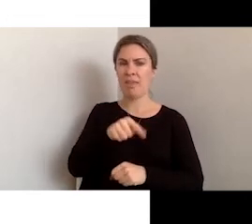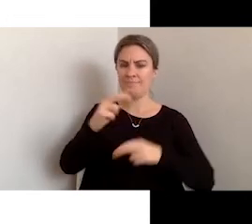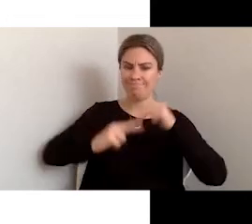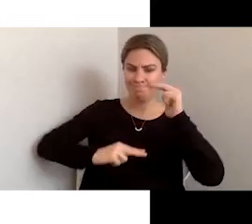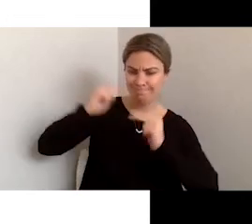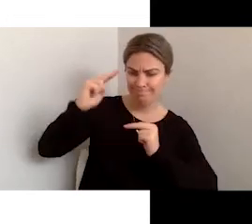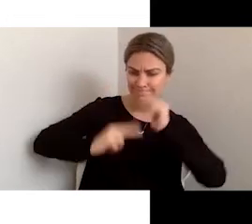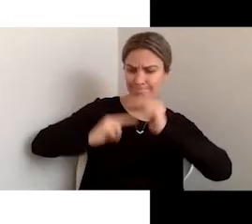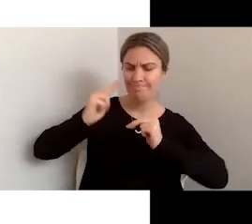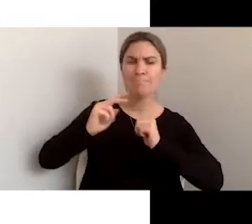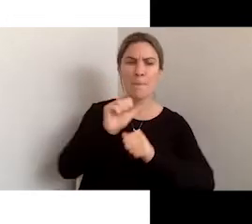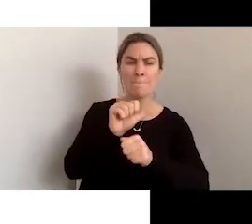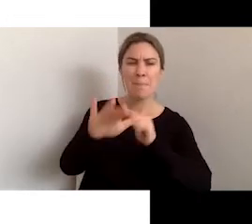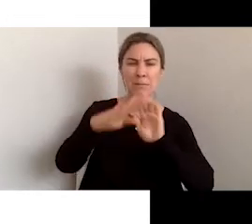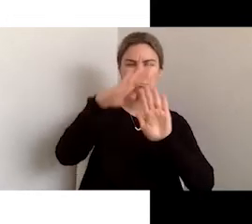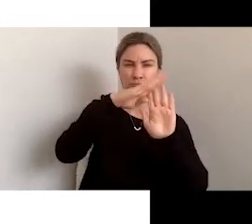Whenever you are creating